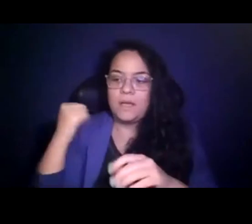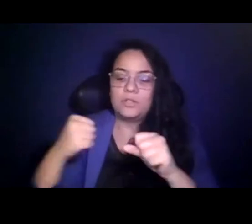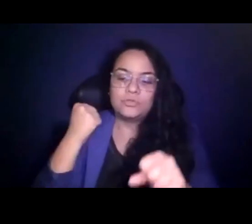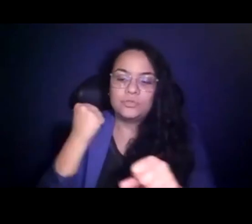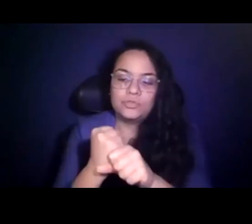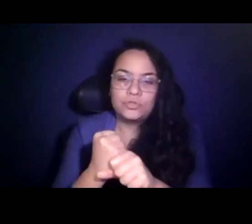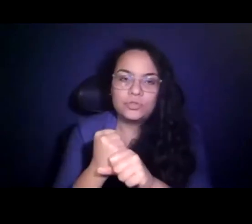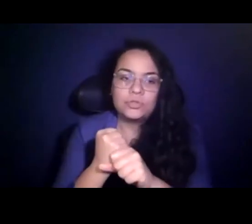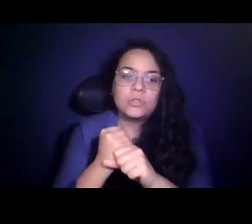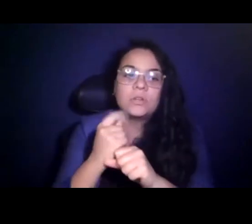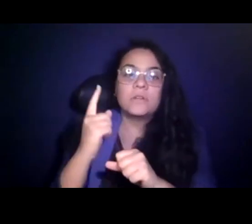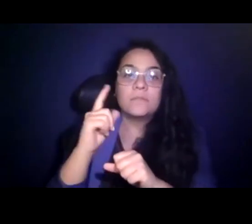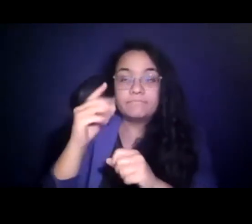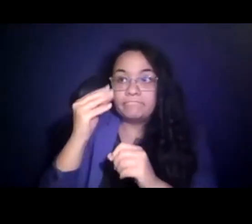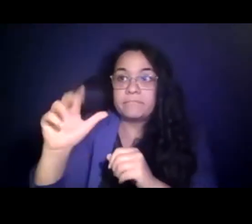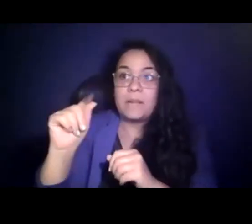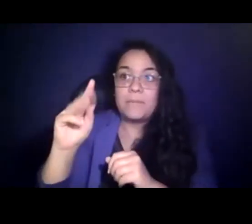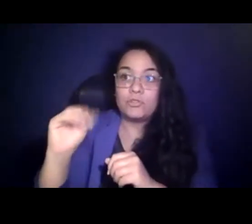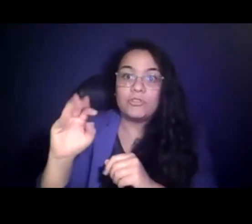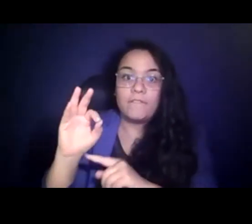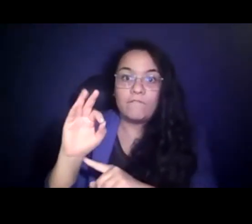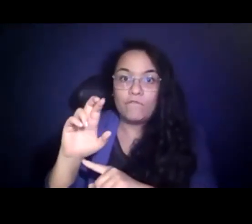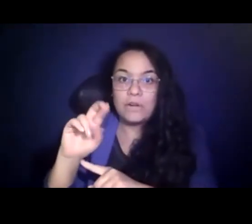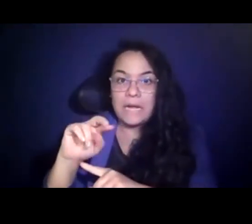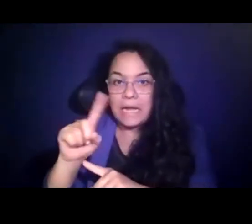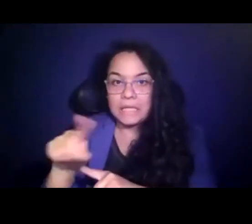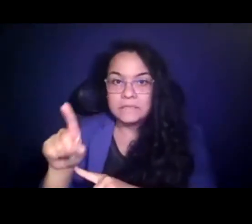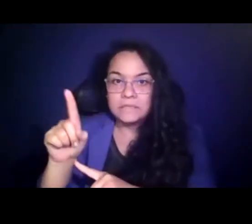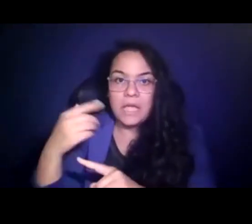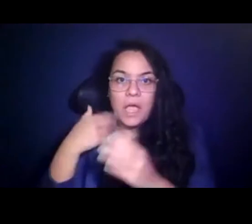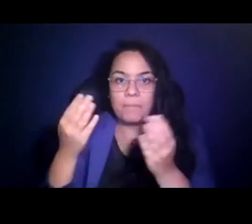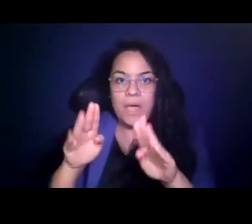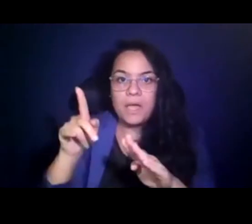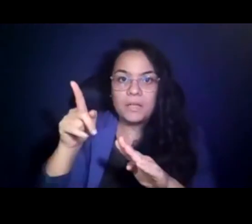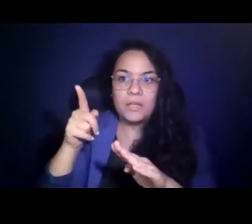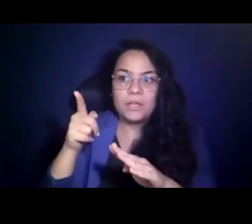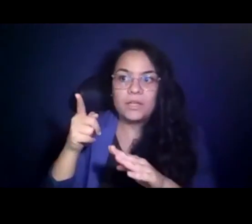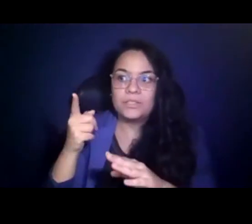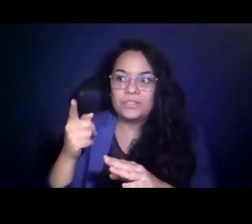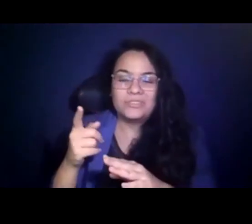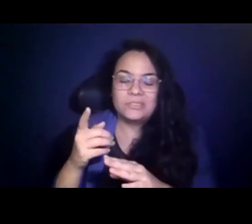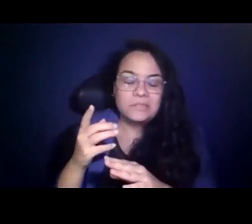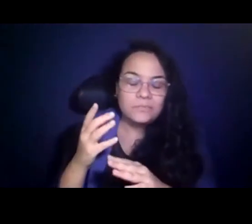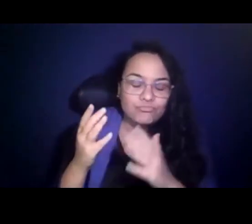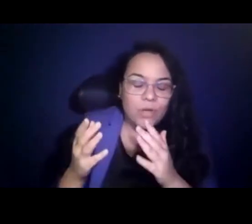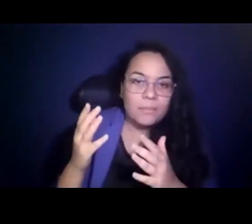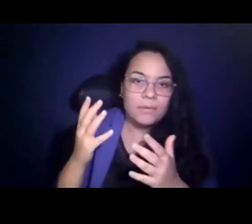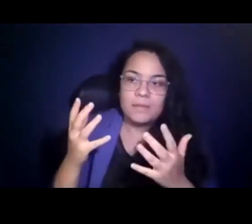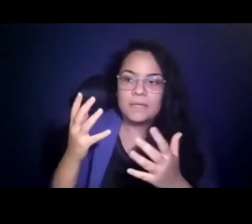15:21:42 And to Administrator Fernandez, I bet you she barely got her boxes unpacked and she had already talked to me four times.